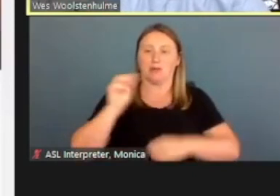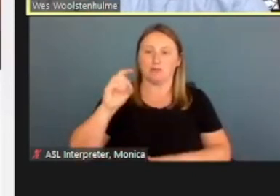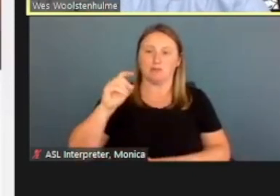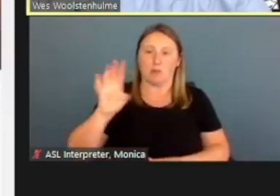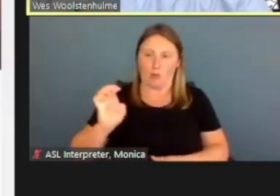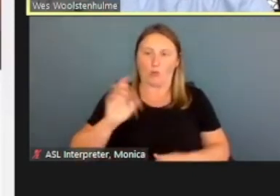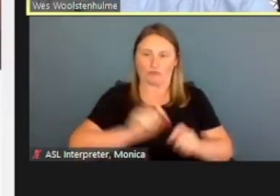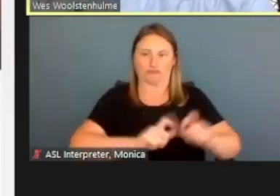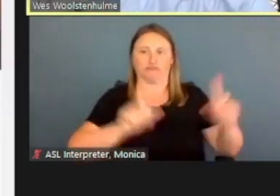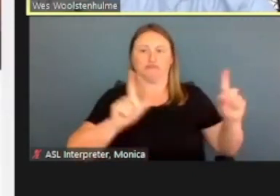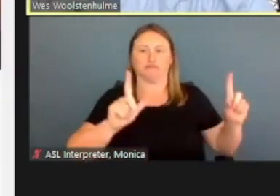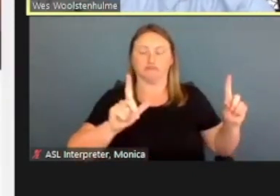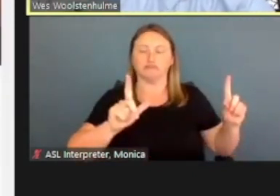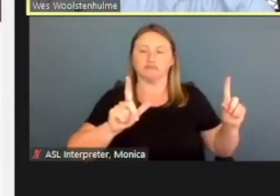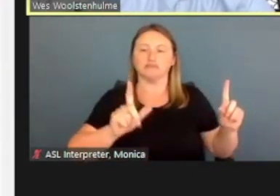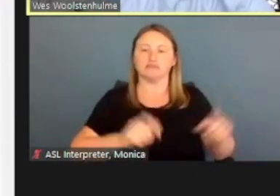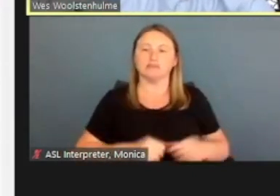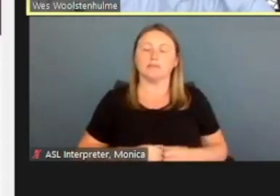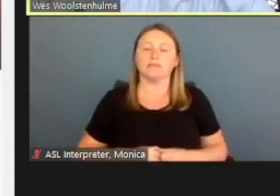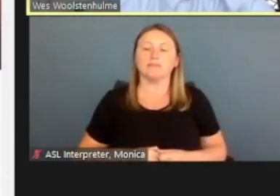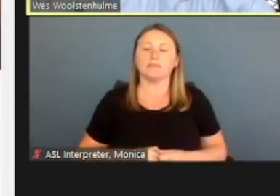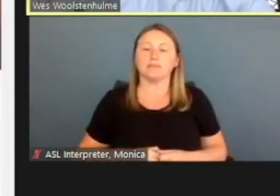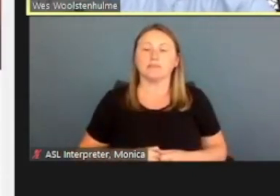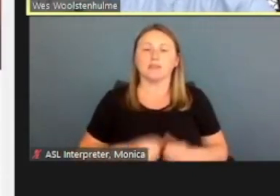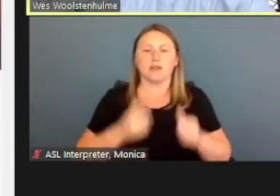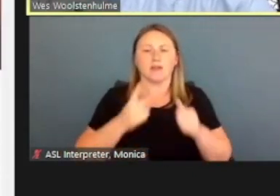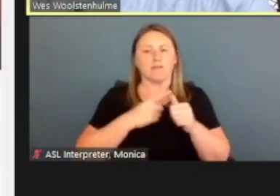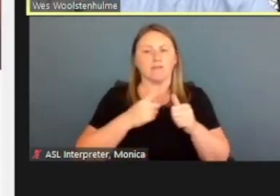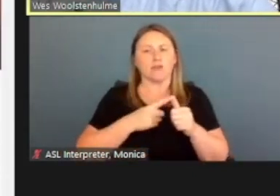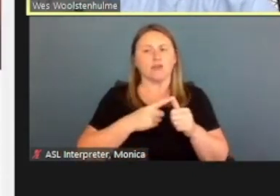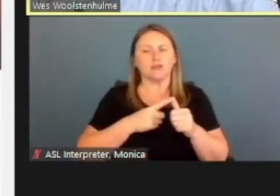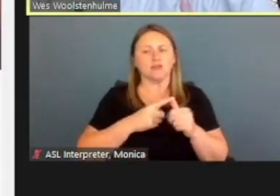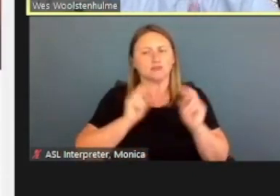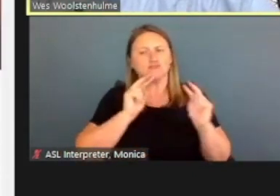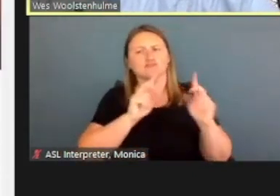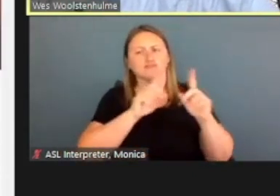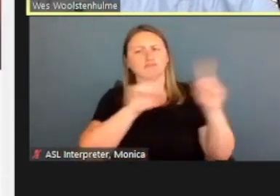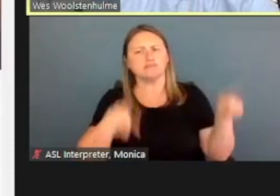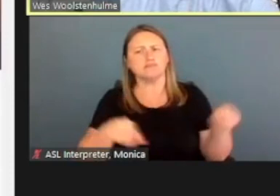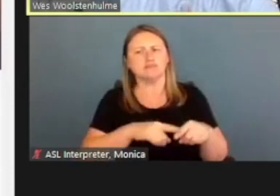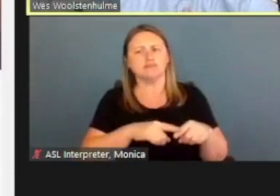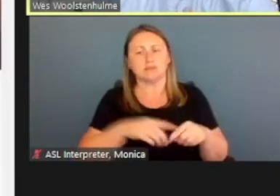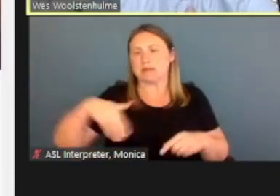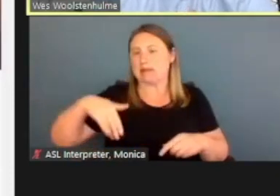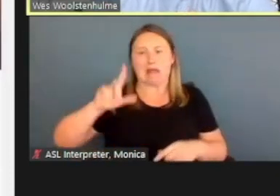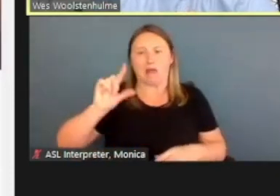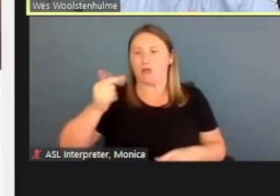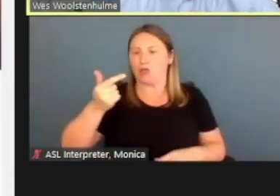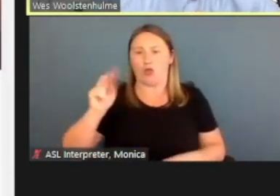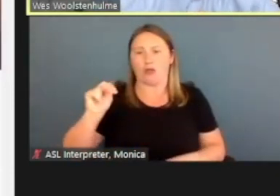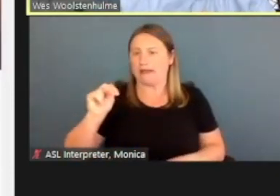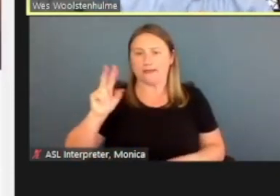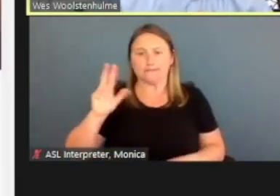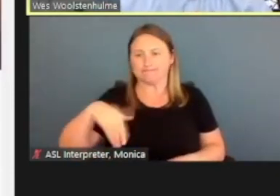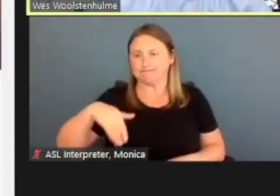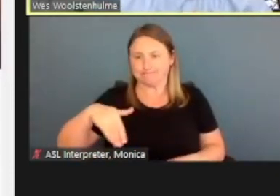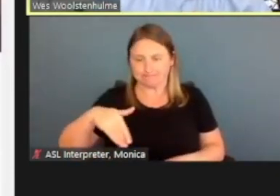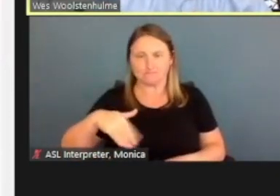But first off, just looking at it, you know, I haven't logged in yet. I'm just kind of seeing what there's here to do.